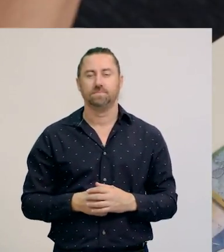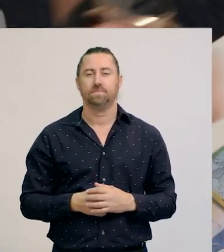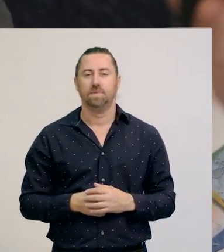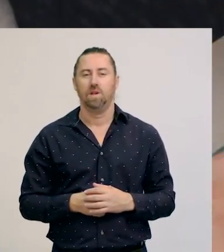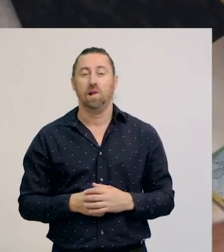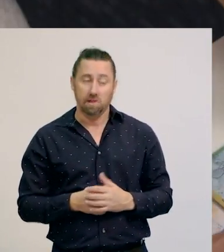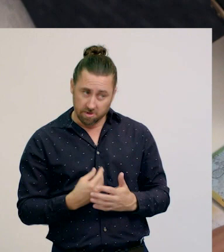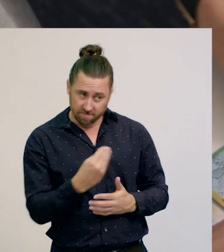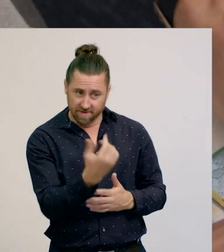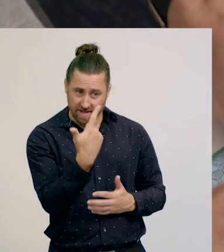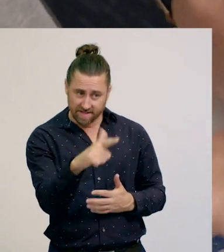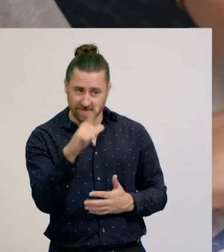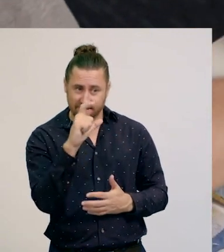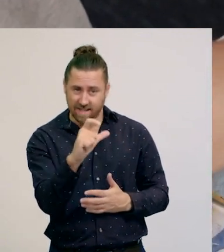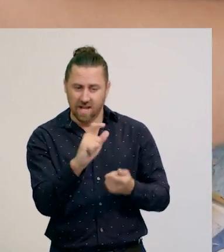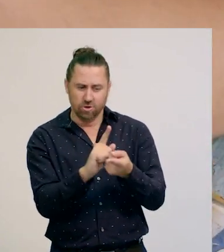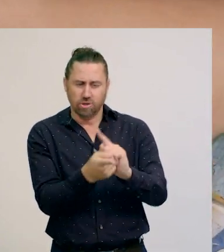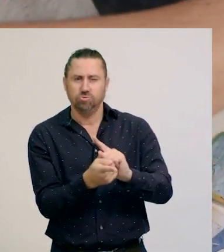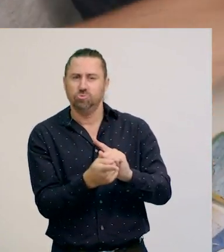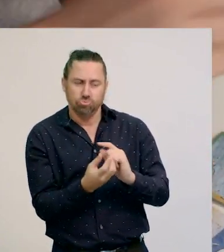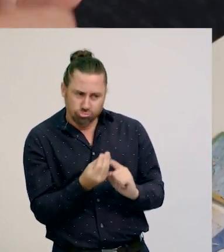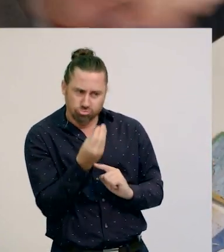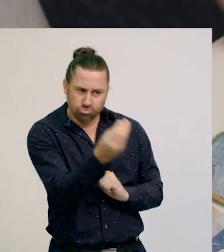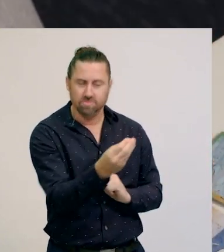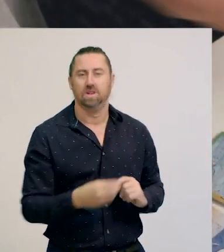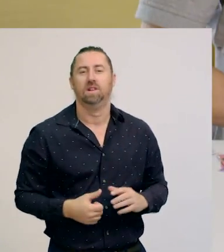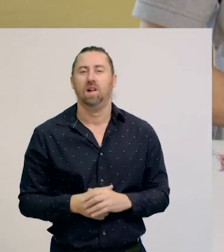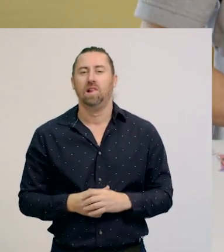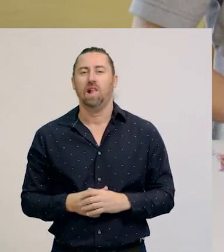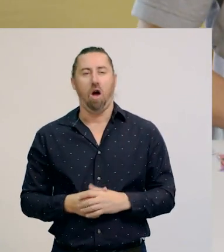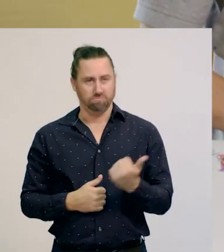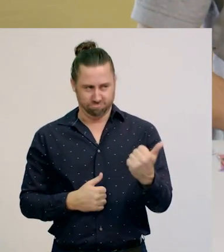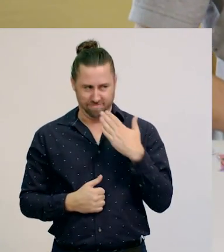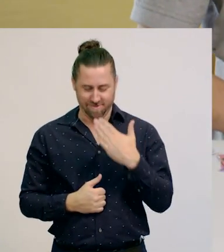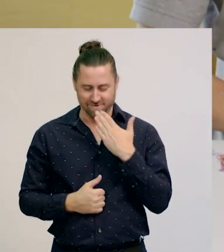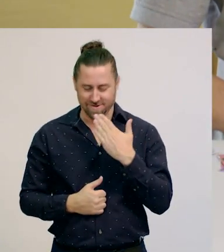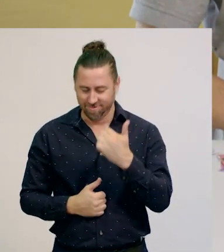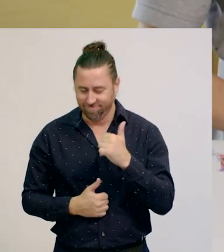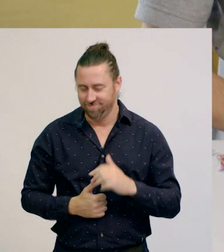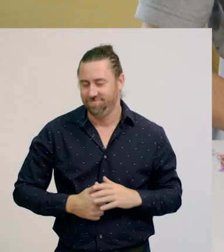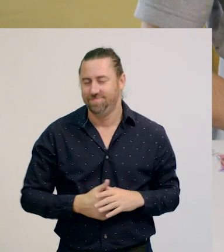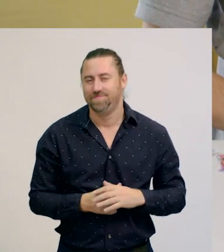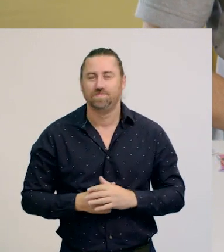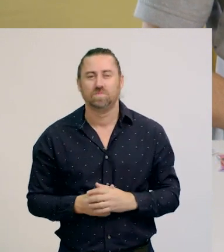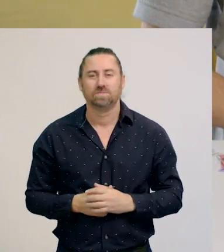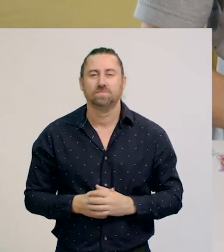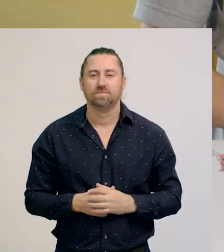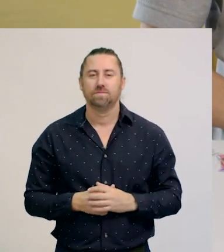Here is your 70c change. Thank you very much.